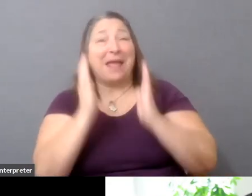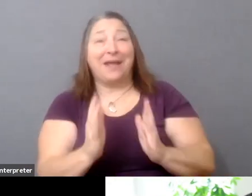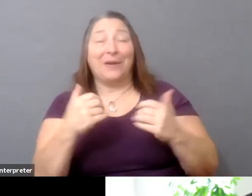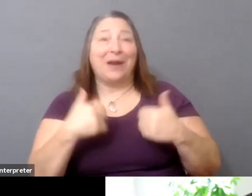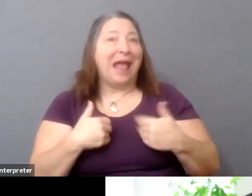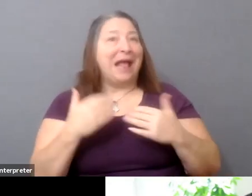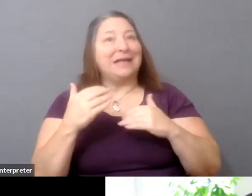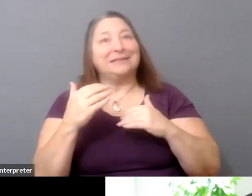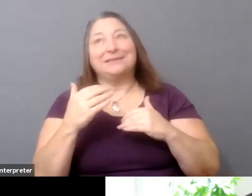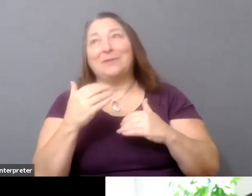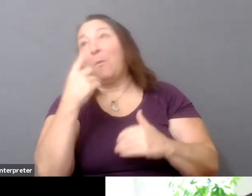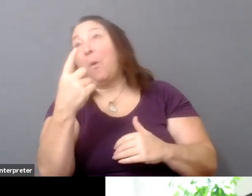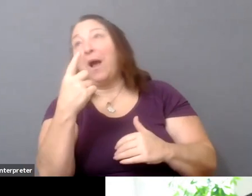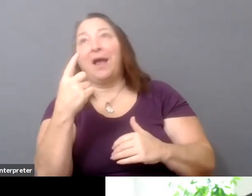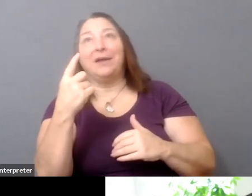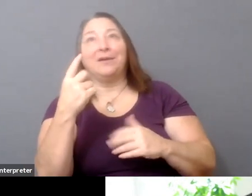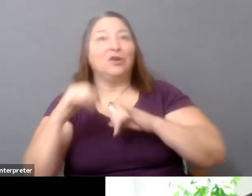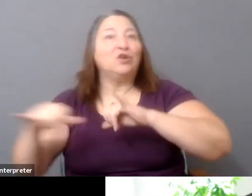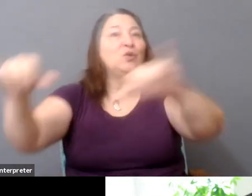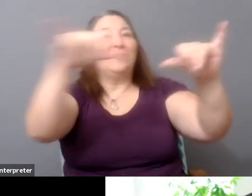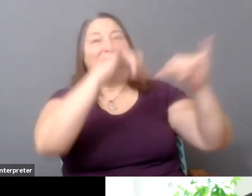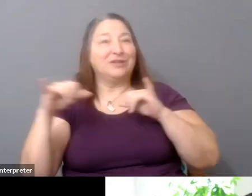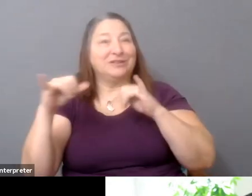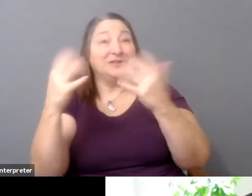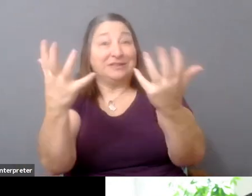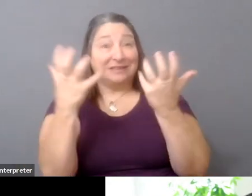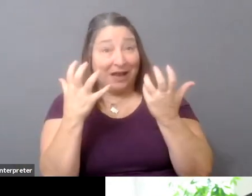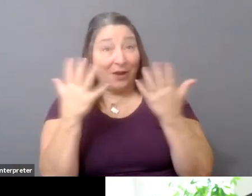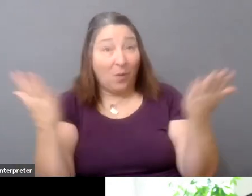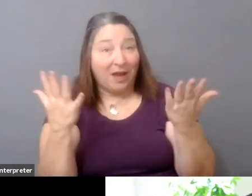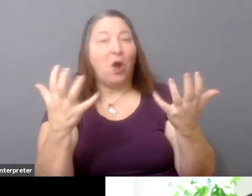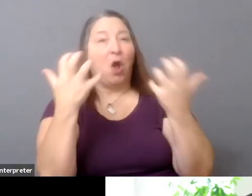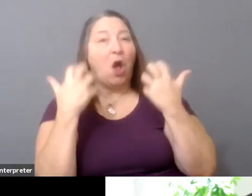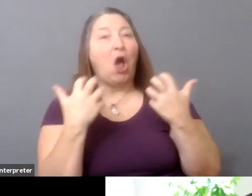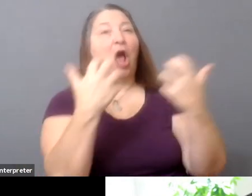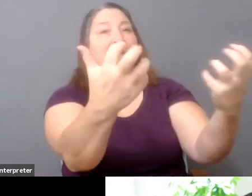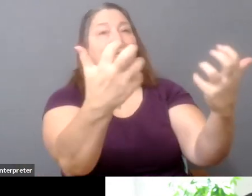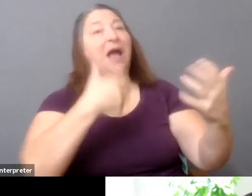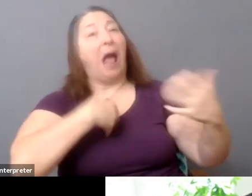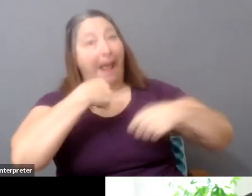universal desire, which is audience. If you make a film, you want audience.